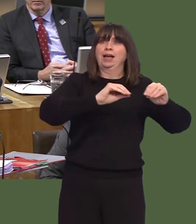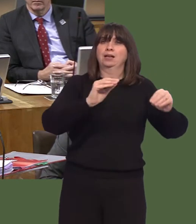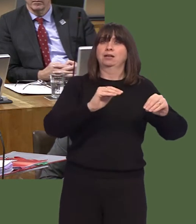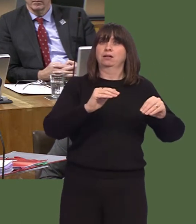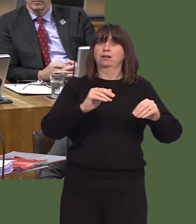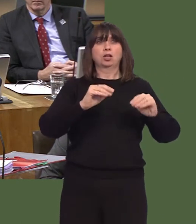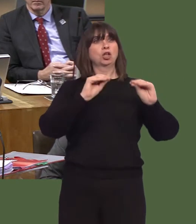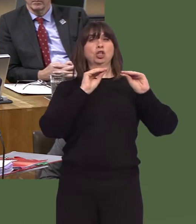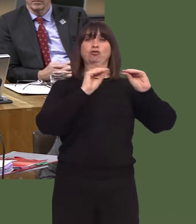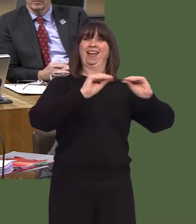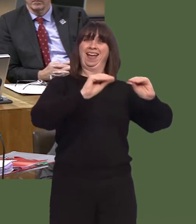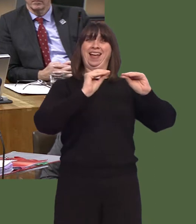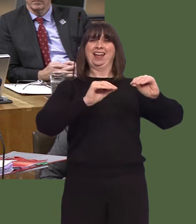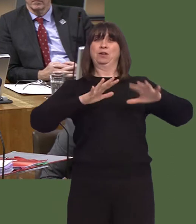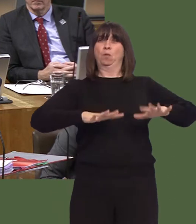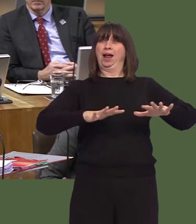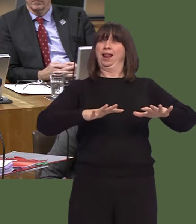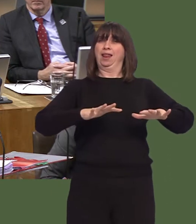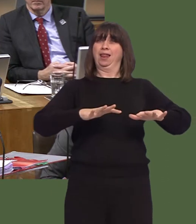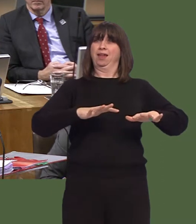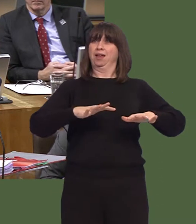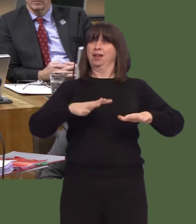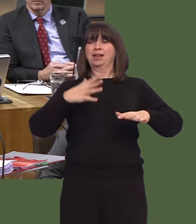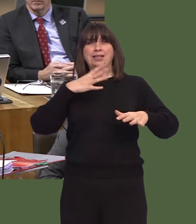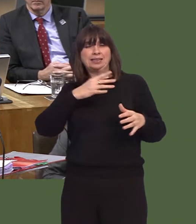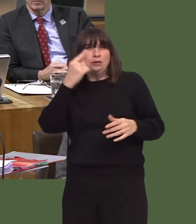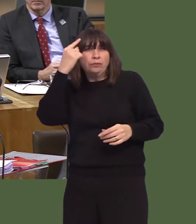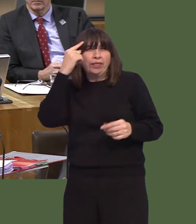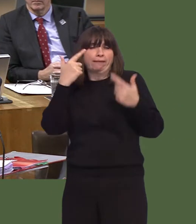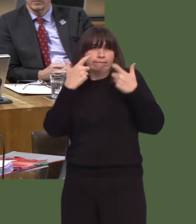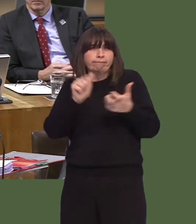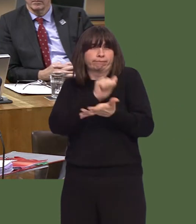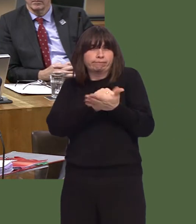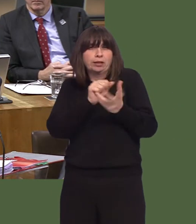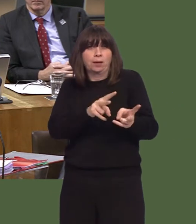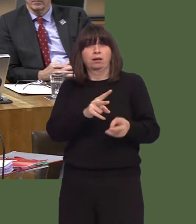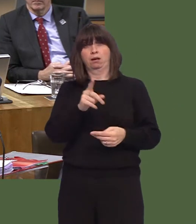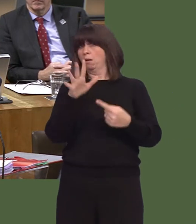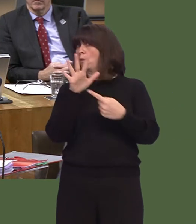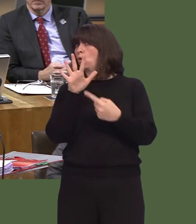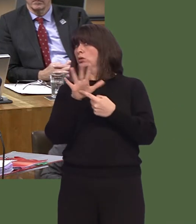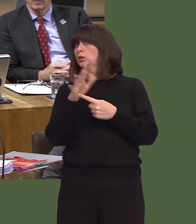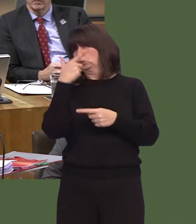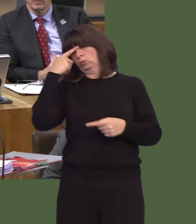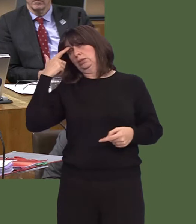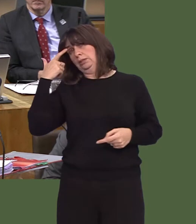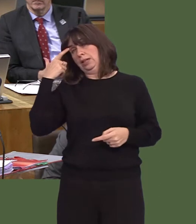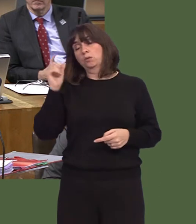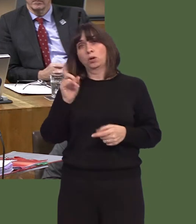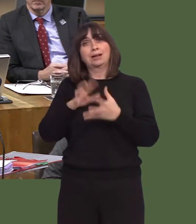It's not all about training people simply in Walesówe're not a medical autarky. Secondly, it is hugely important to understand and I believe that the Cabinet Secretary and